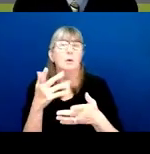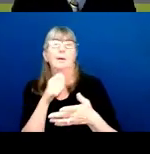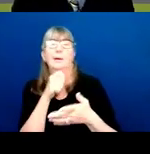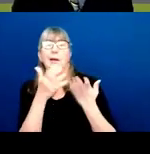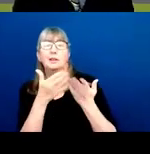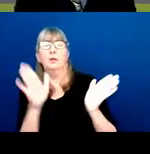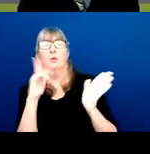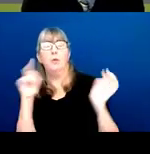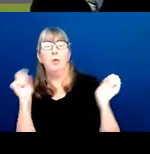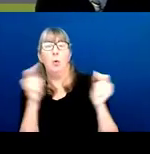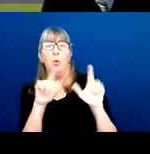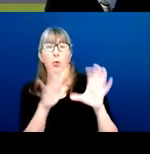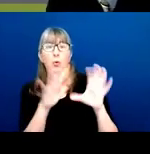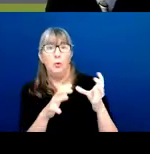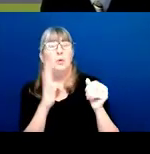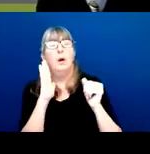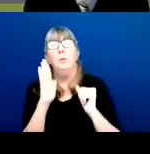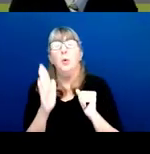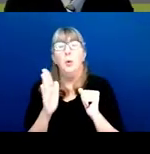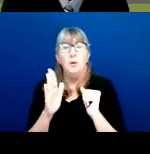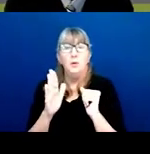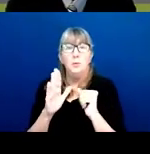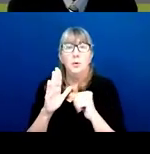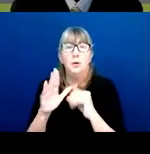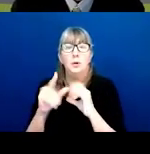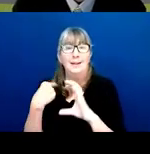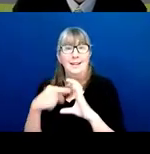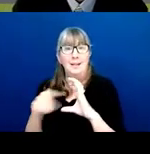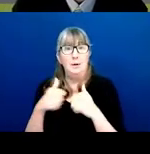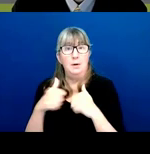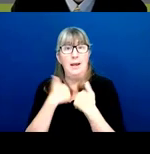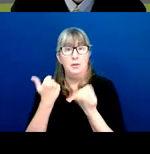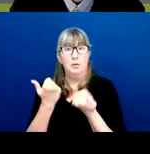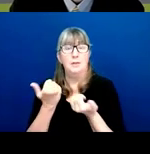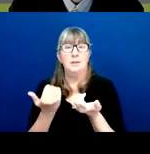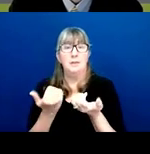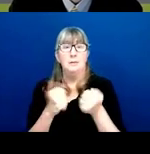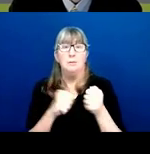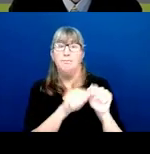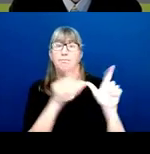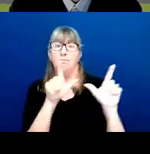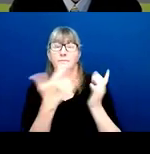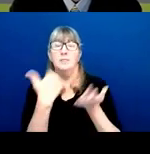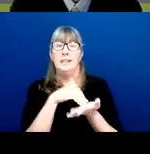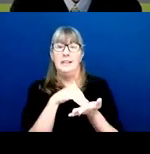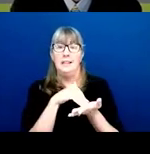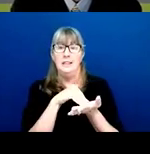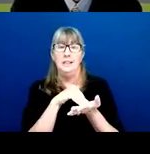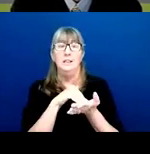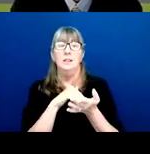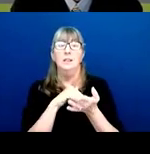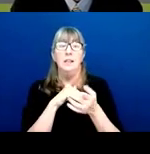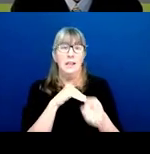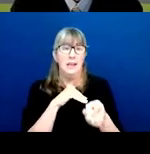I'm going to put our e-mail address back up there, which you can see is indeed staffed by a real,